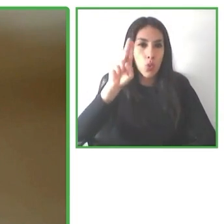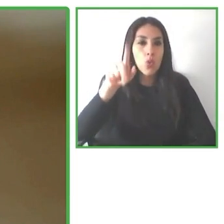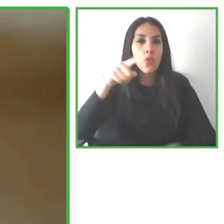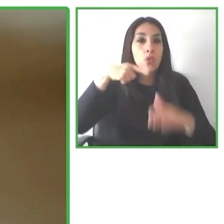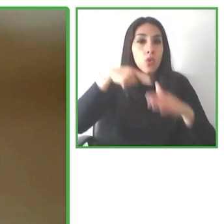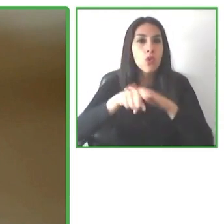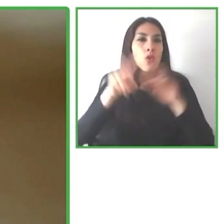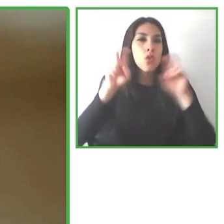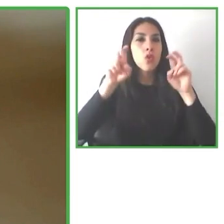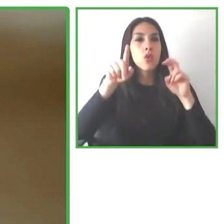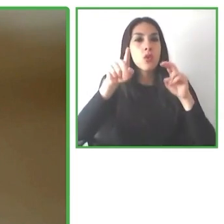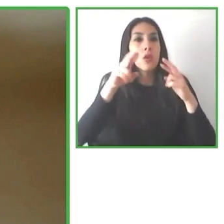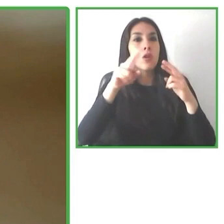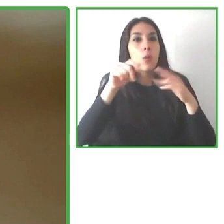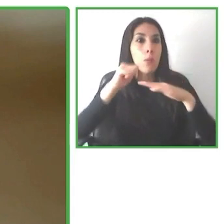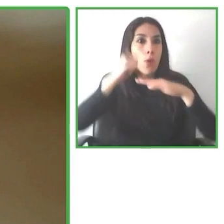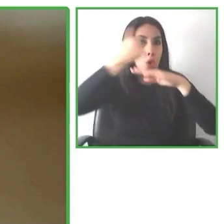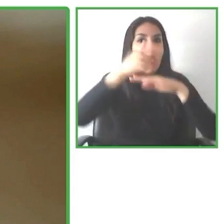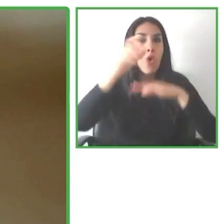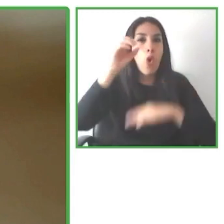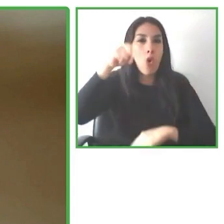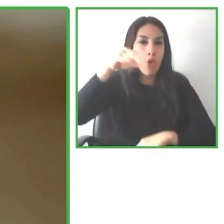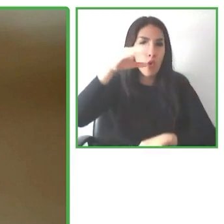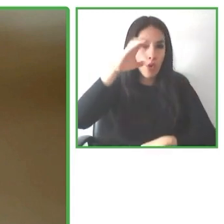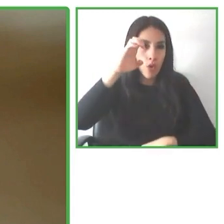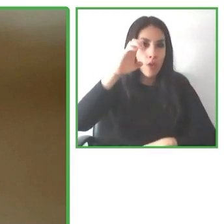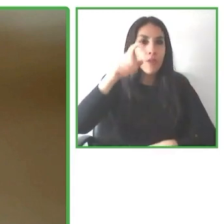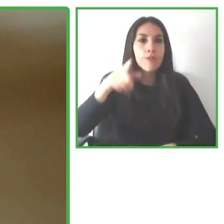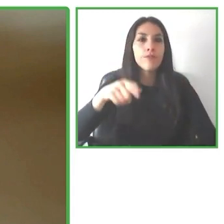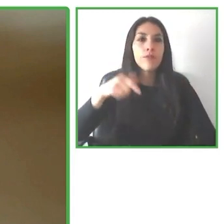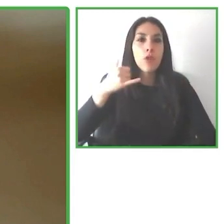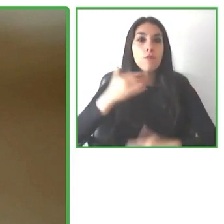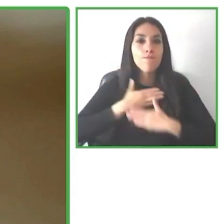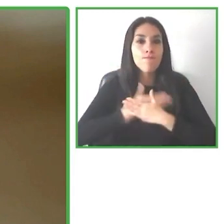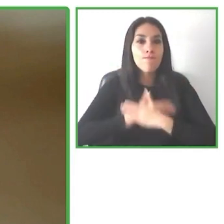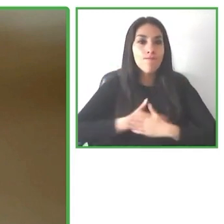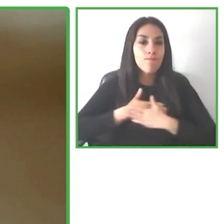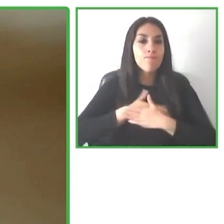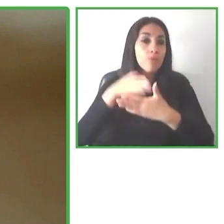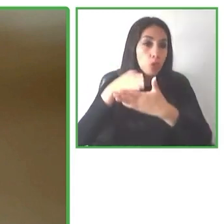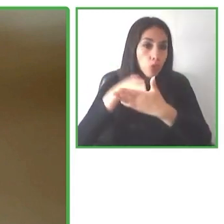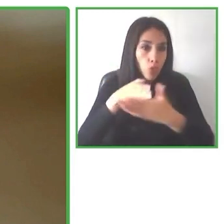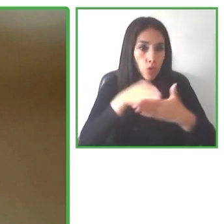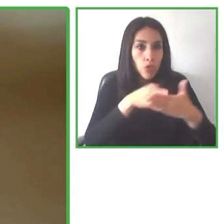I'd like to welcome you to this panel on tourism. without barriers.